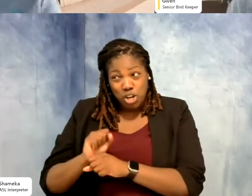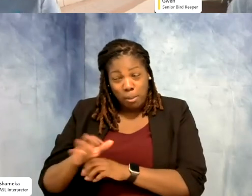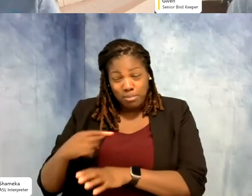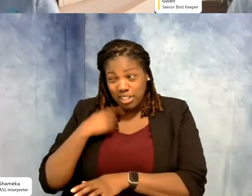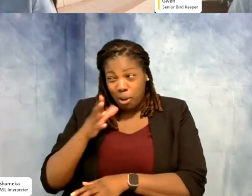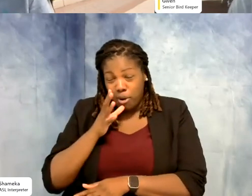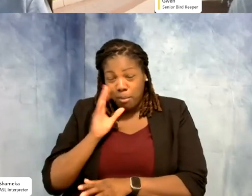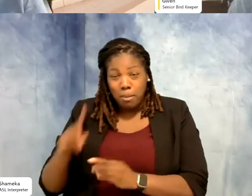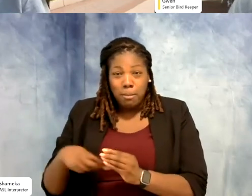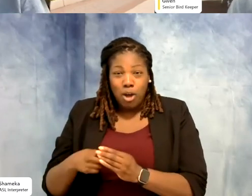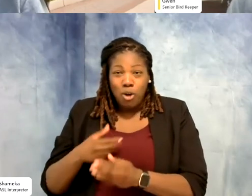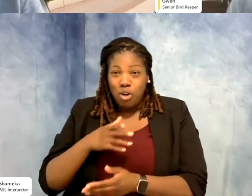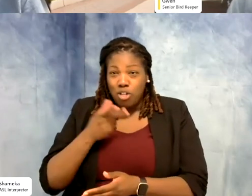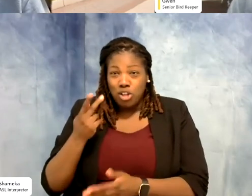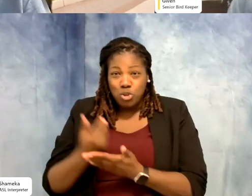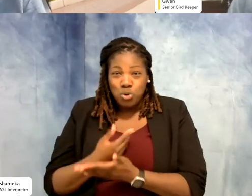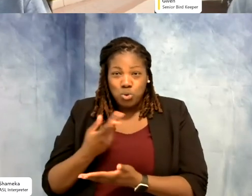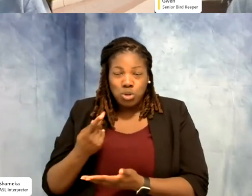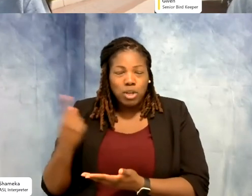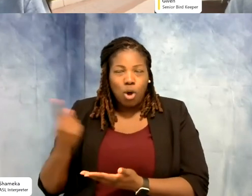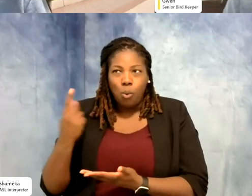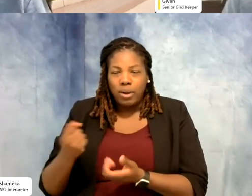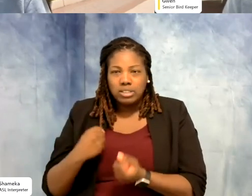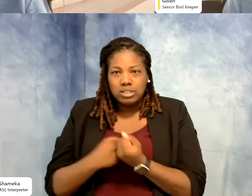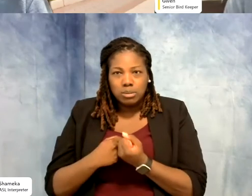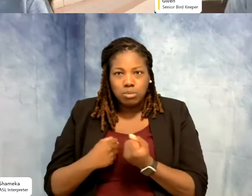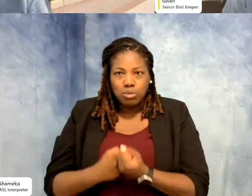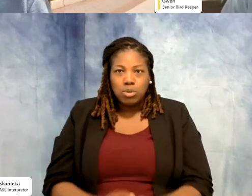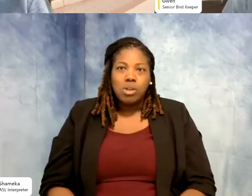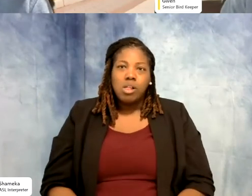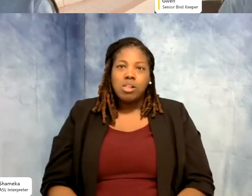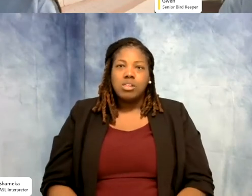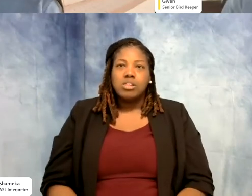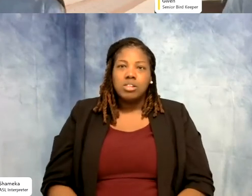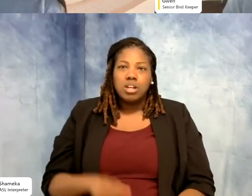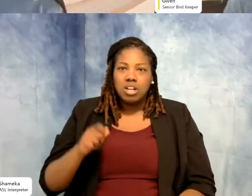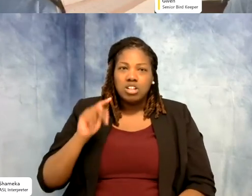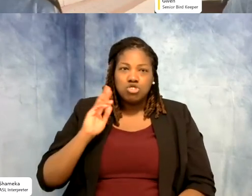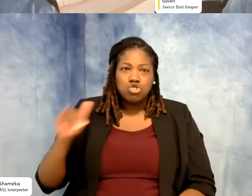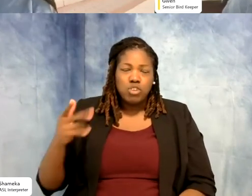But he was always there for me so. Back then when stray dogs were everywhere, people have